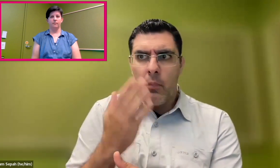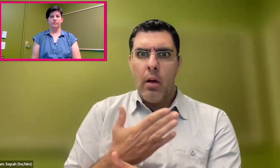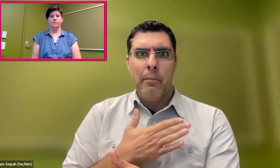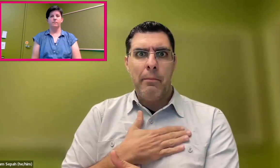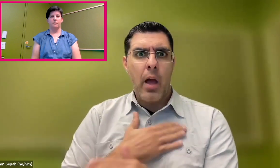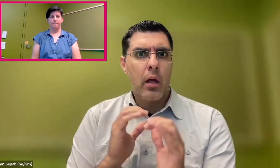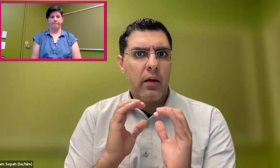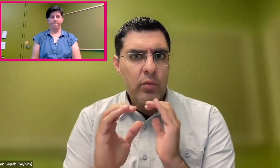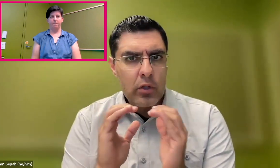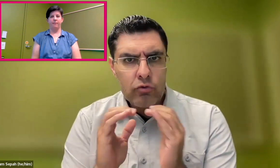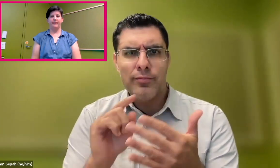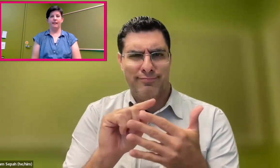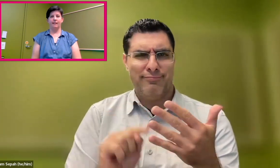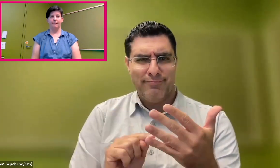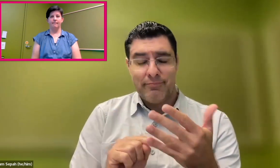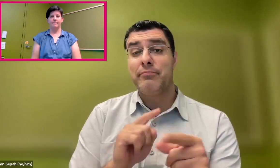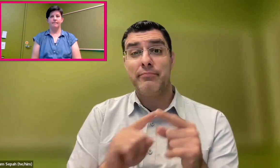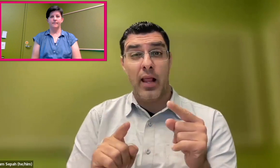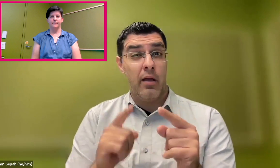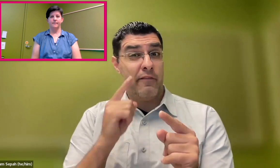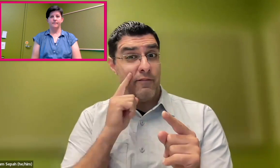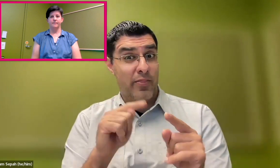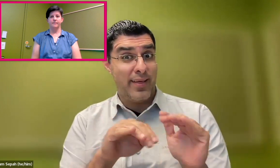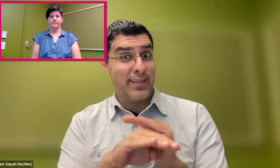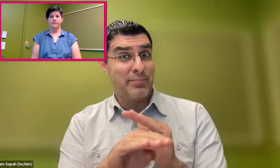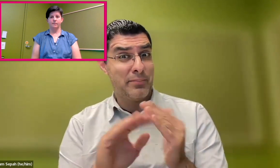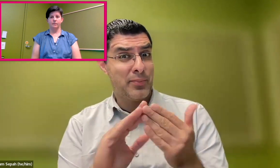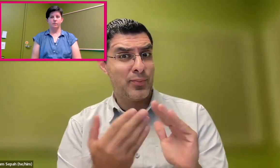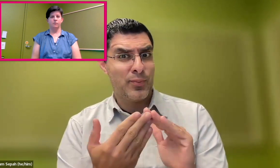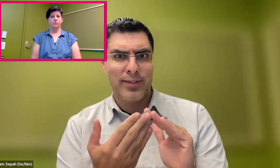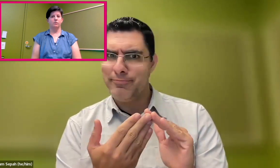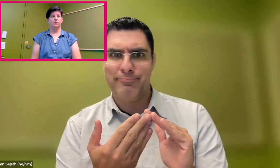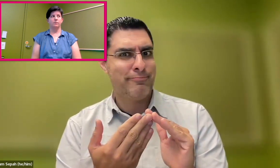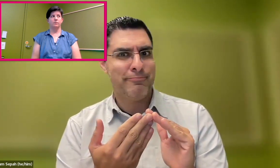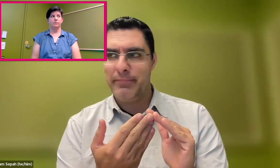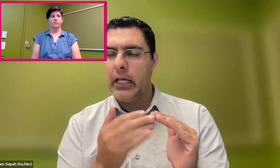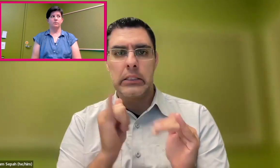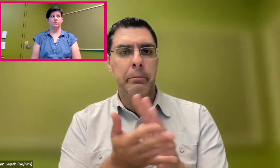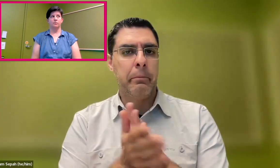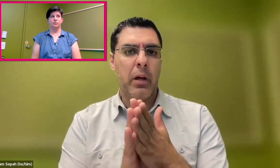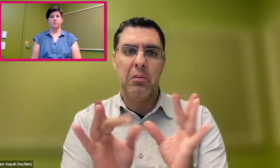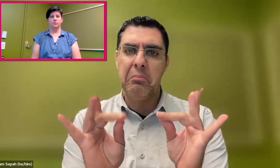I mean, we're using technology that's entering people's homes and their intimate lives.